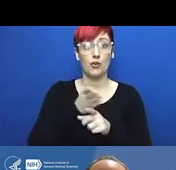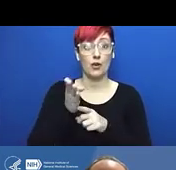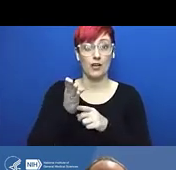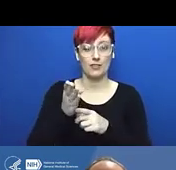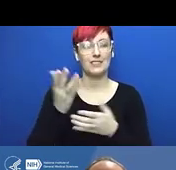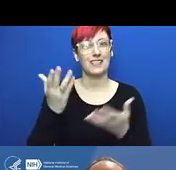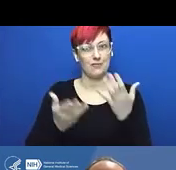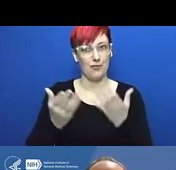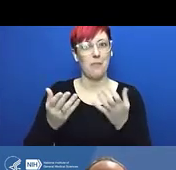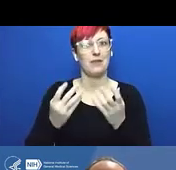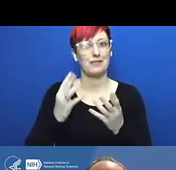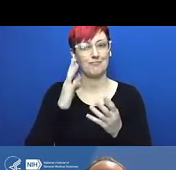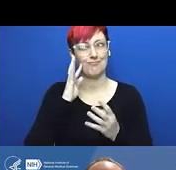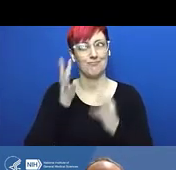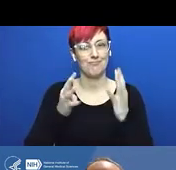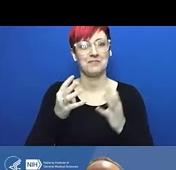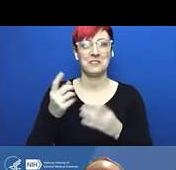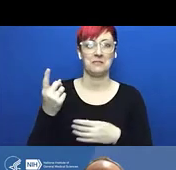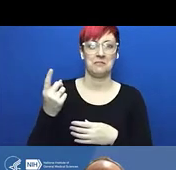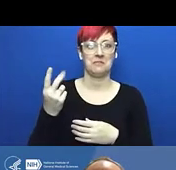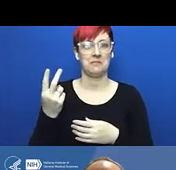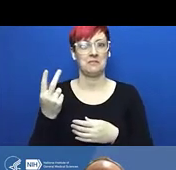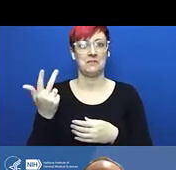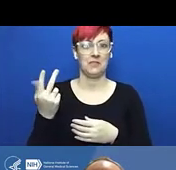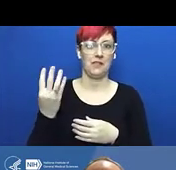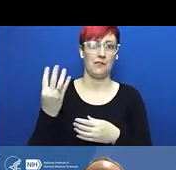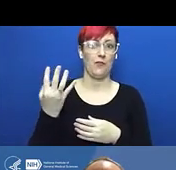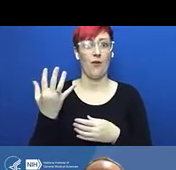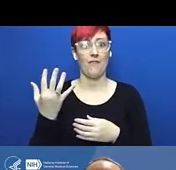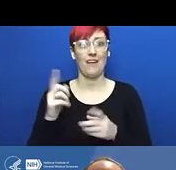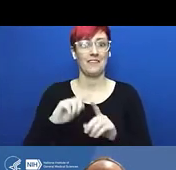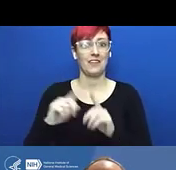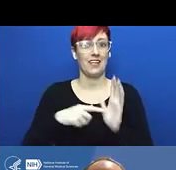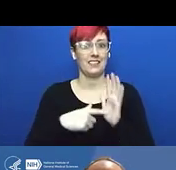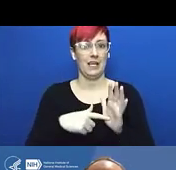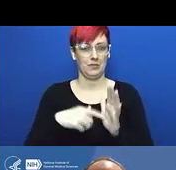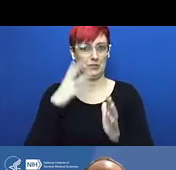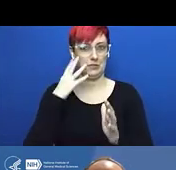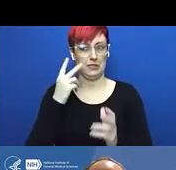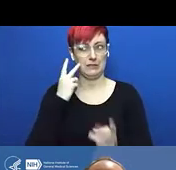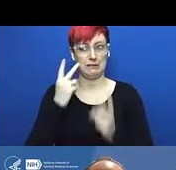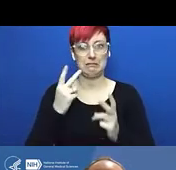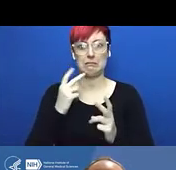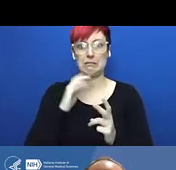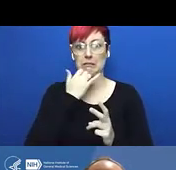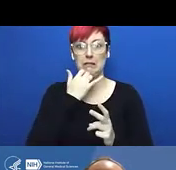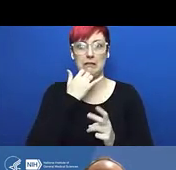And it basically turned into a missile and the bottom exploded off, it blew a hole in the floor,